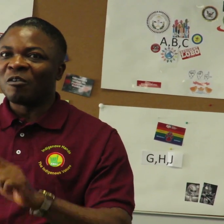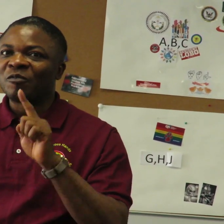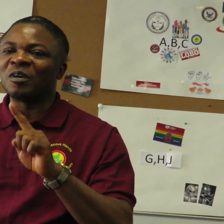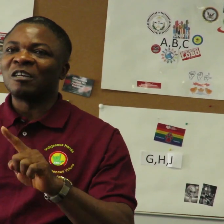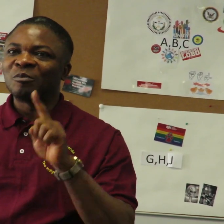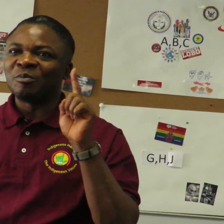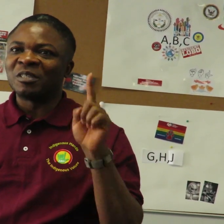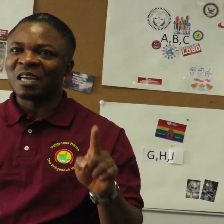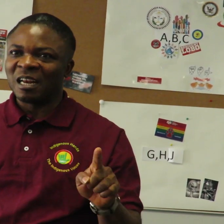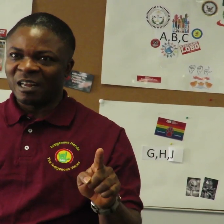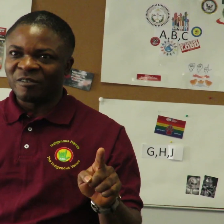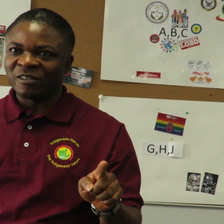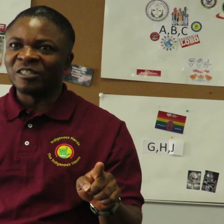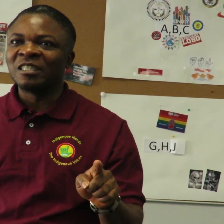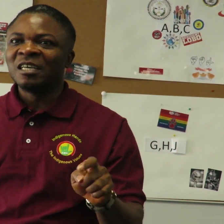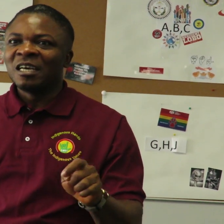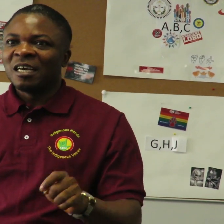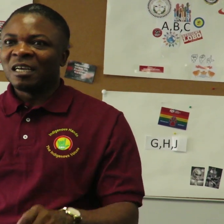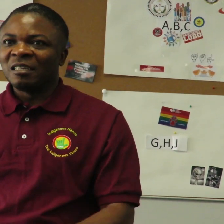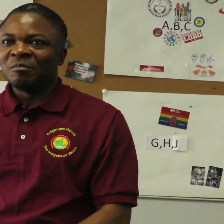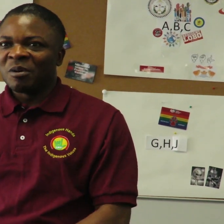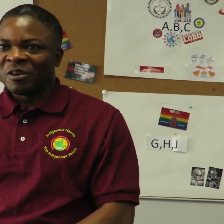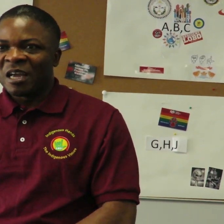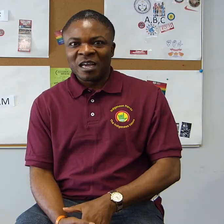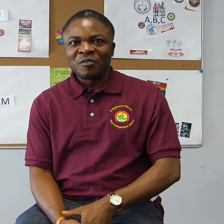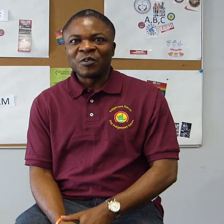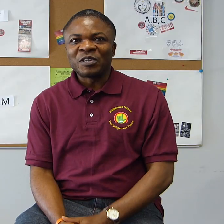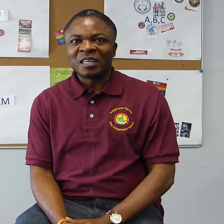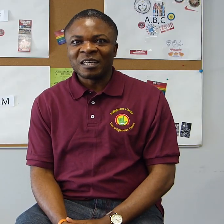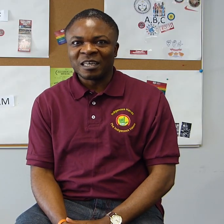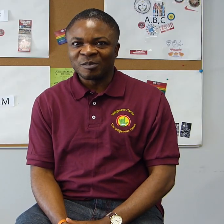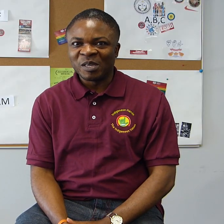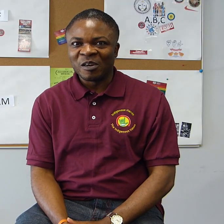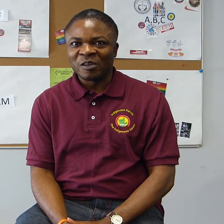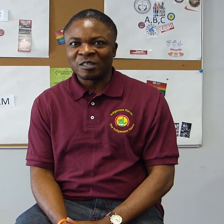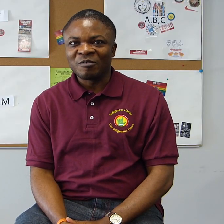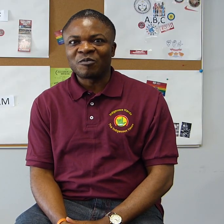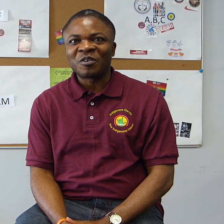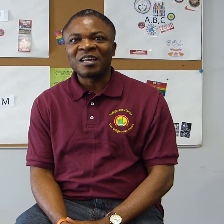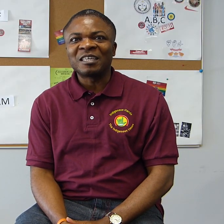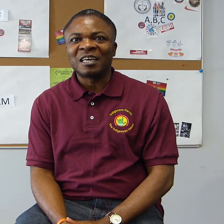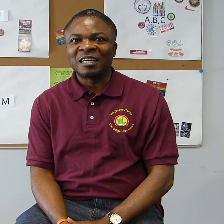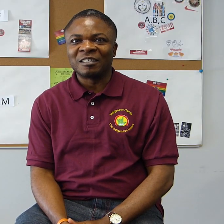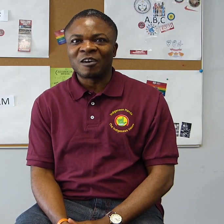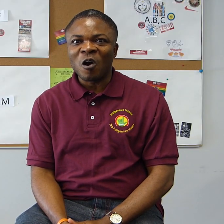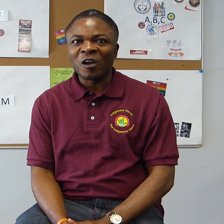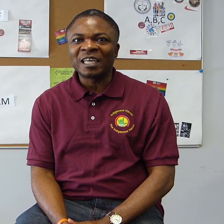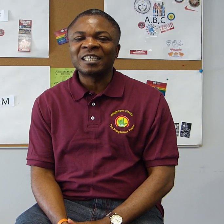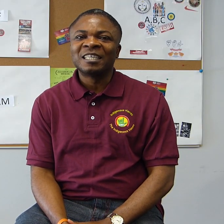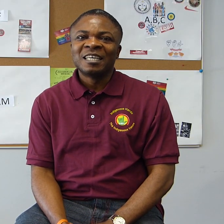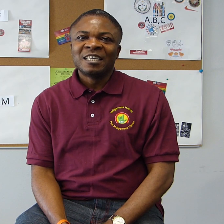of Adamorobe Signed Language. And Mary Edward has been a long-term friend and colleague,